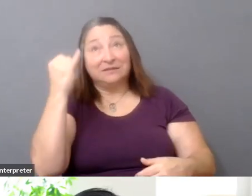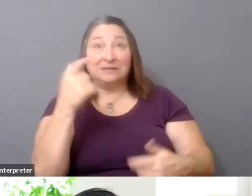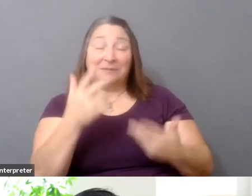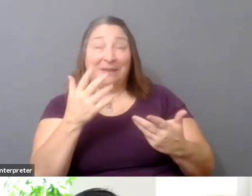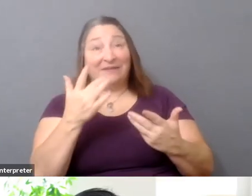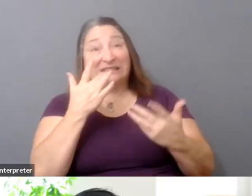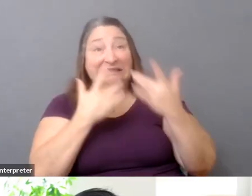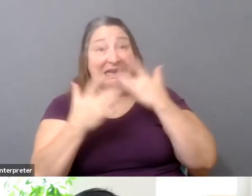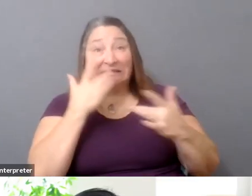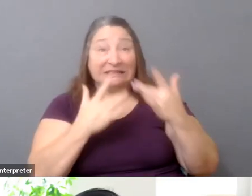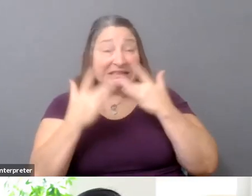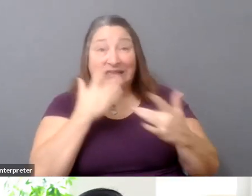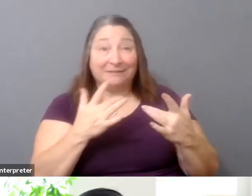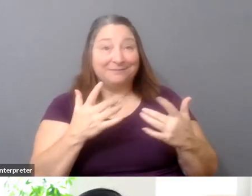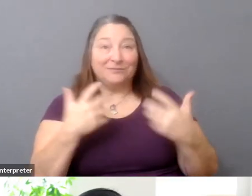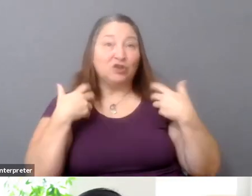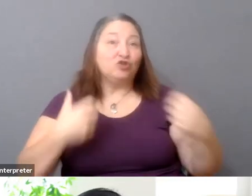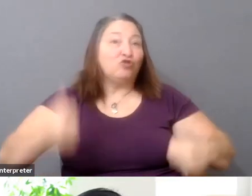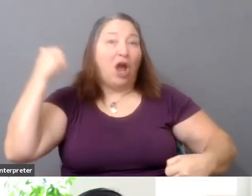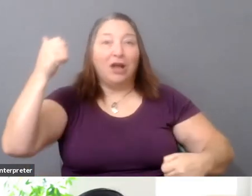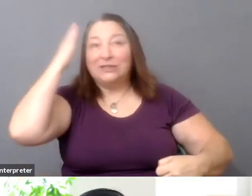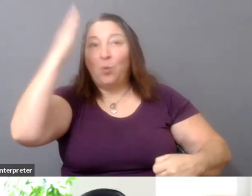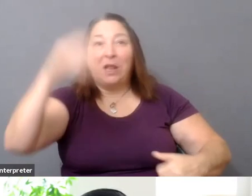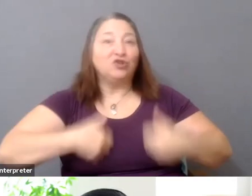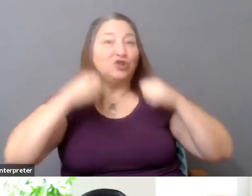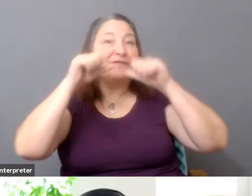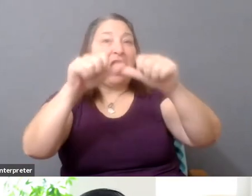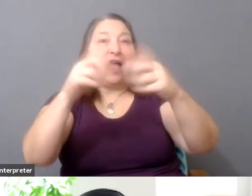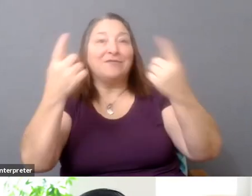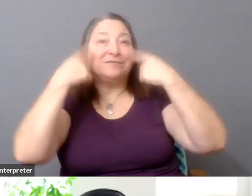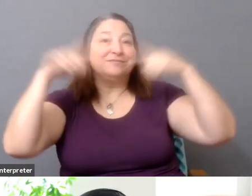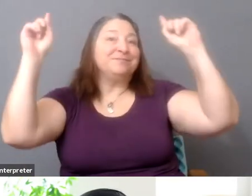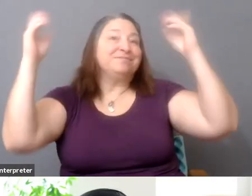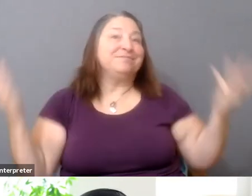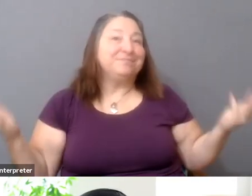or really we operate from this mindset of individual ascension.